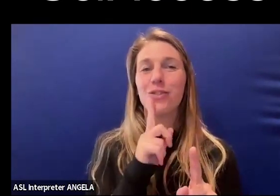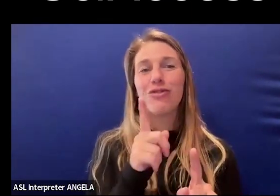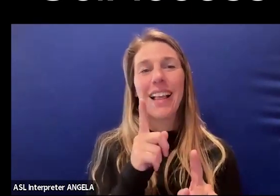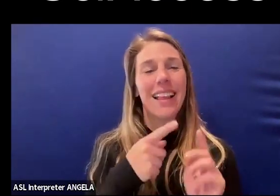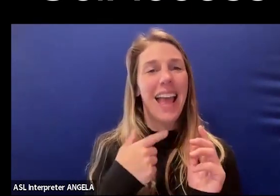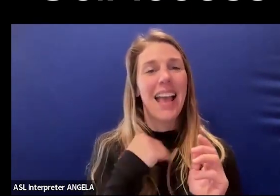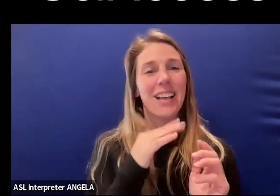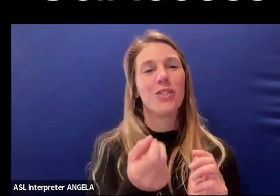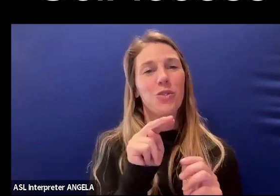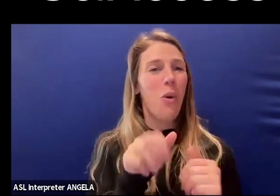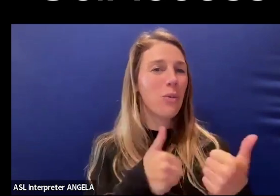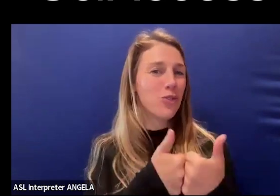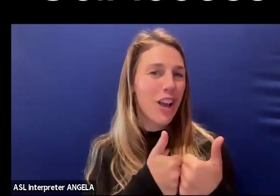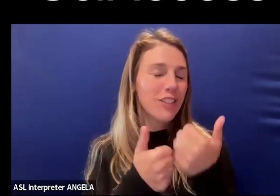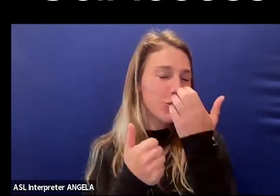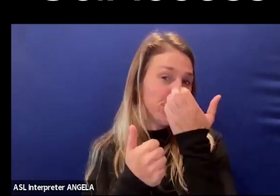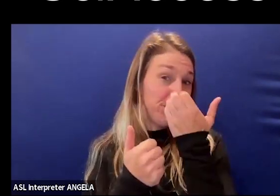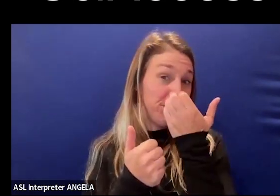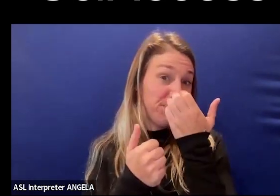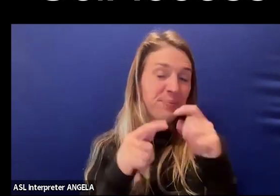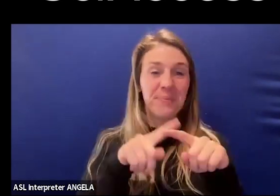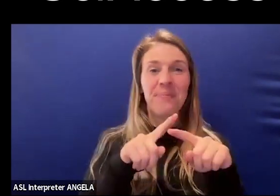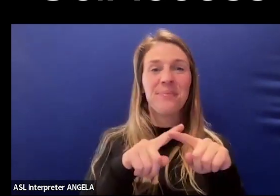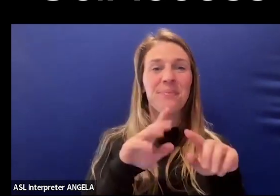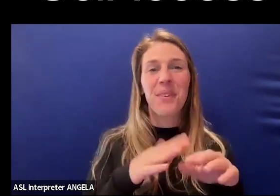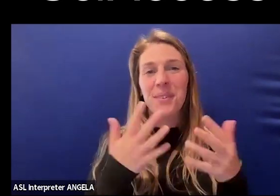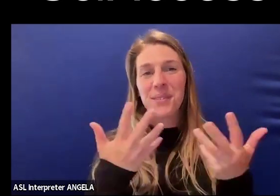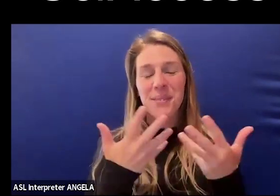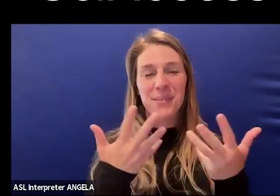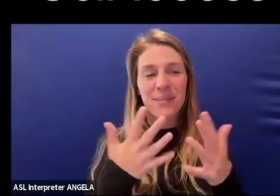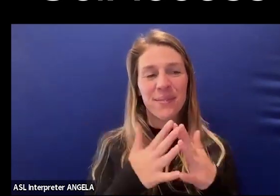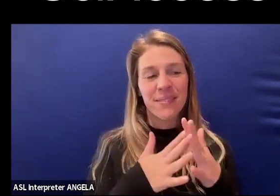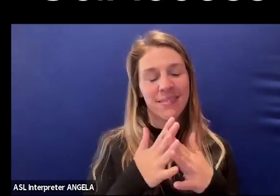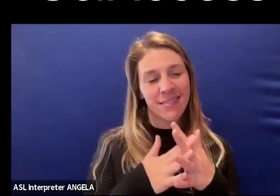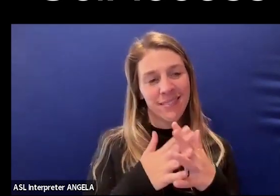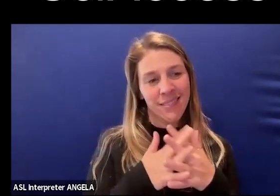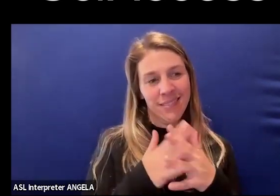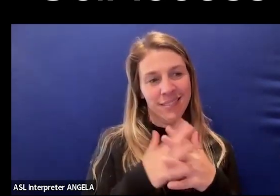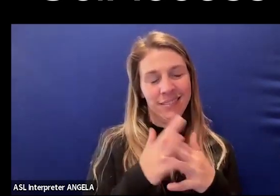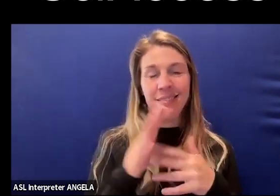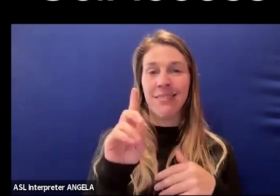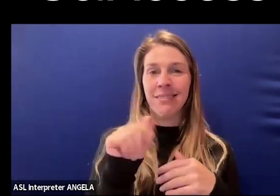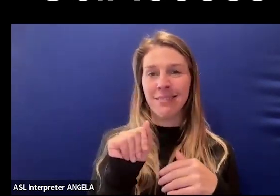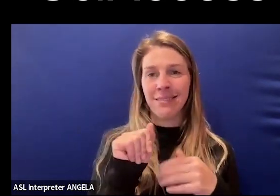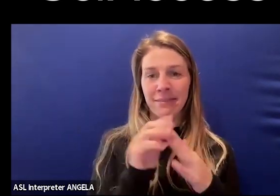its own challenges depending on what kind of disability type you have.